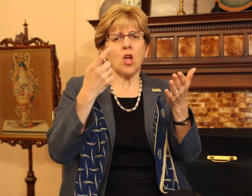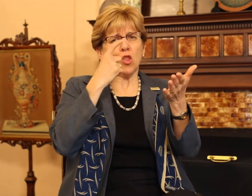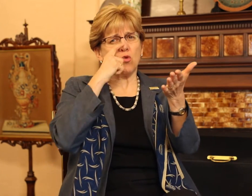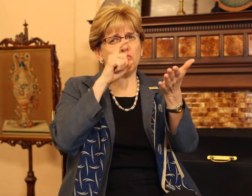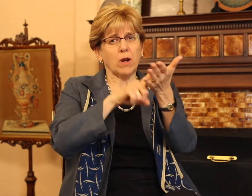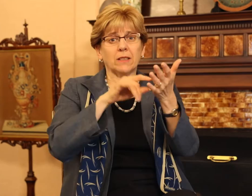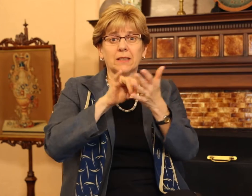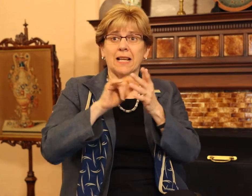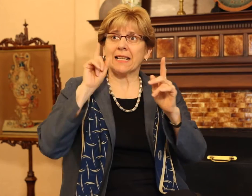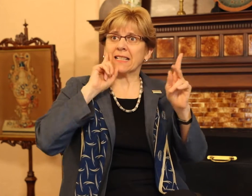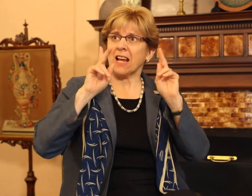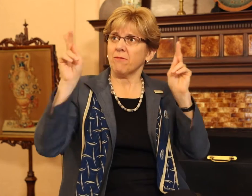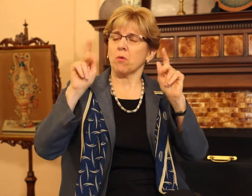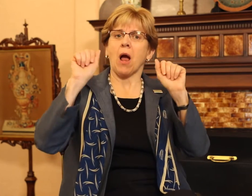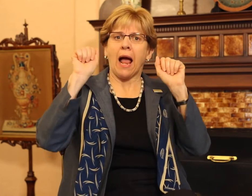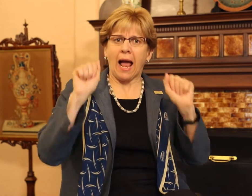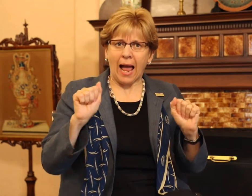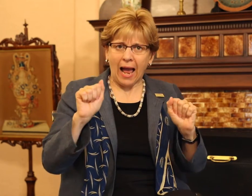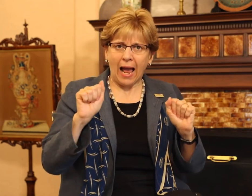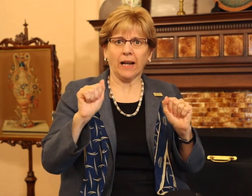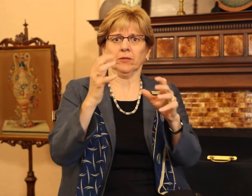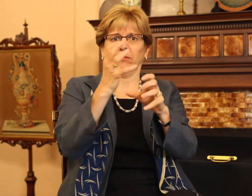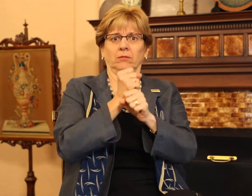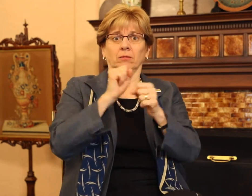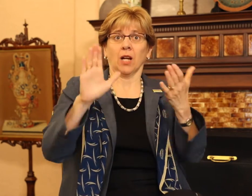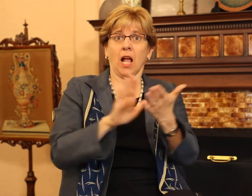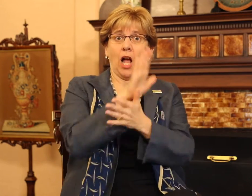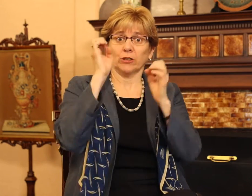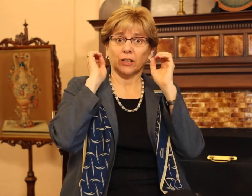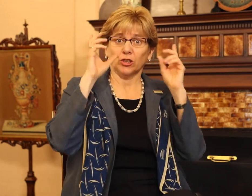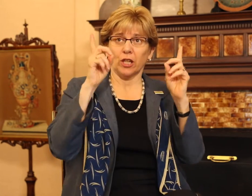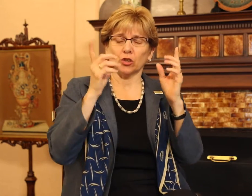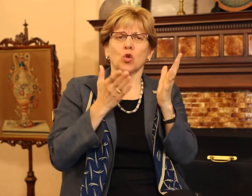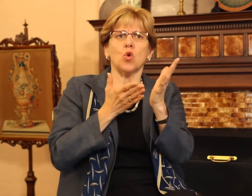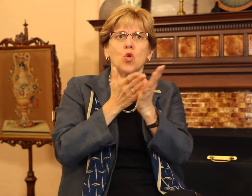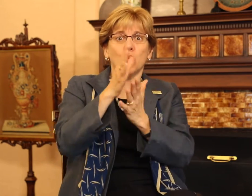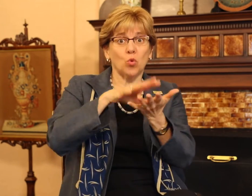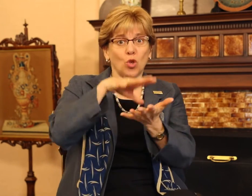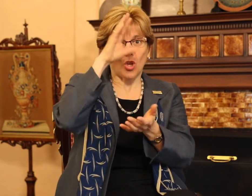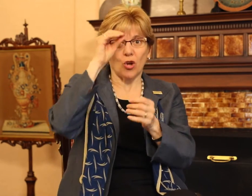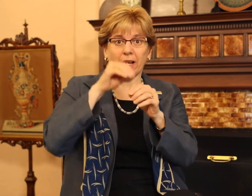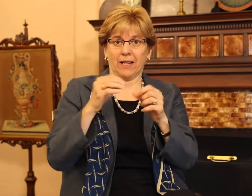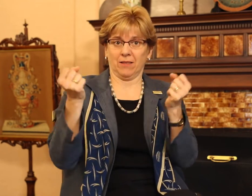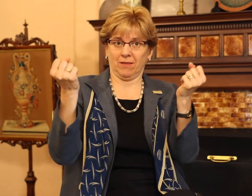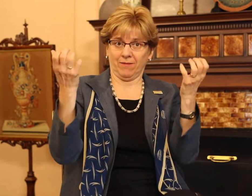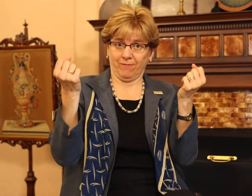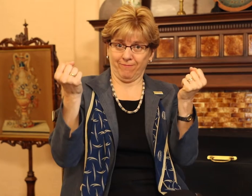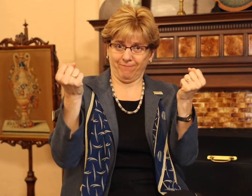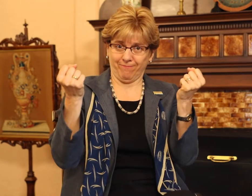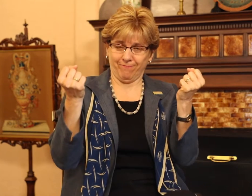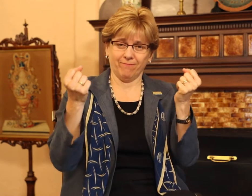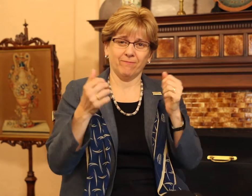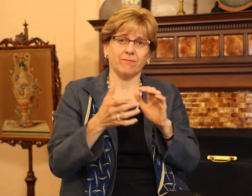a recognition that deaf people can attain a college education through learning in sign language.